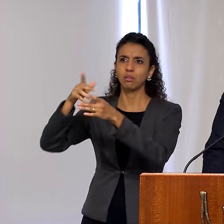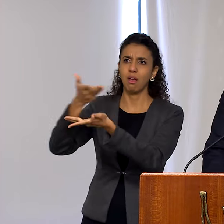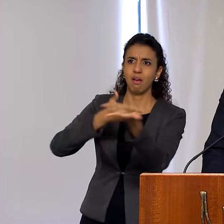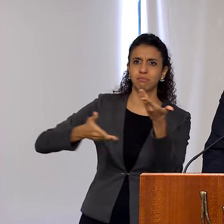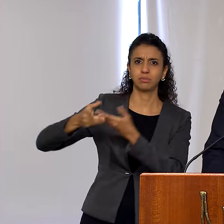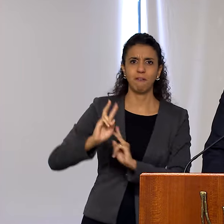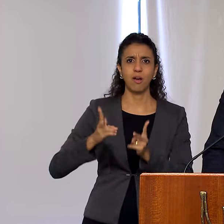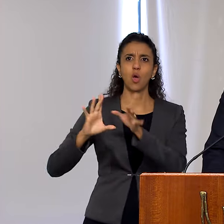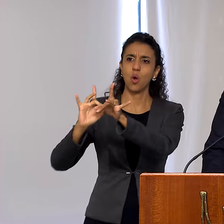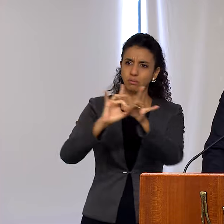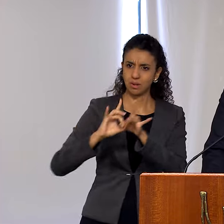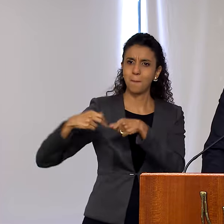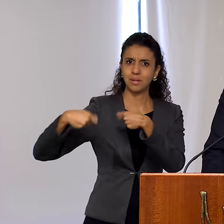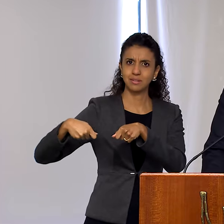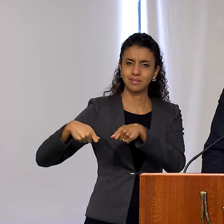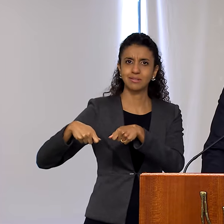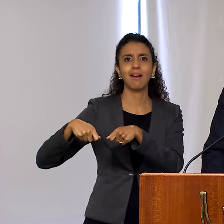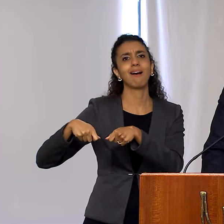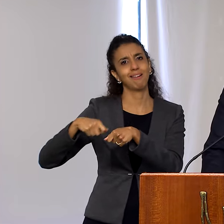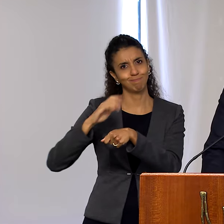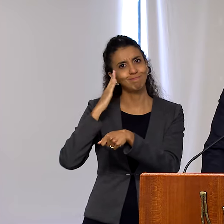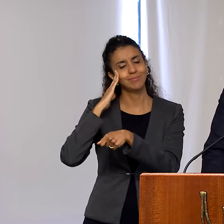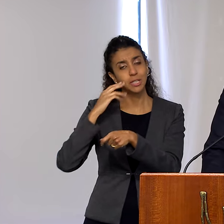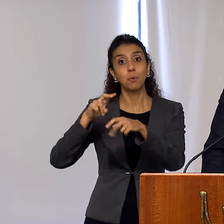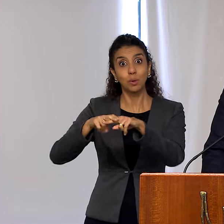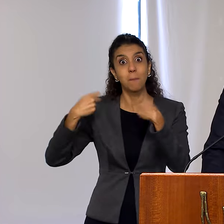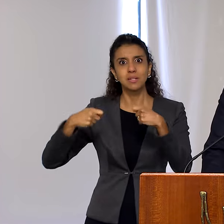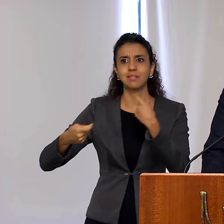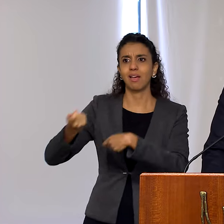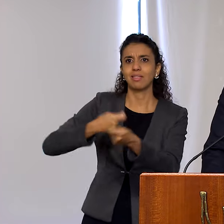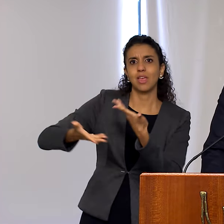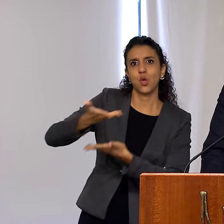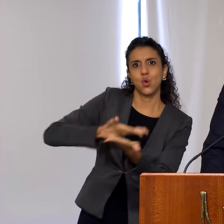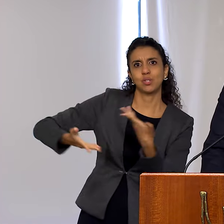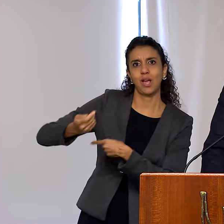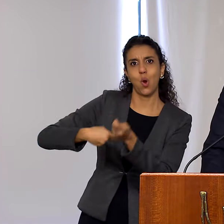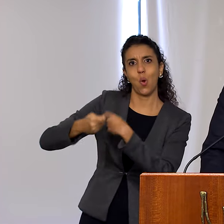hence the significance of our trade negotiation agenda.